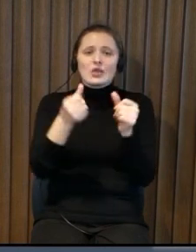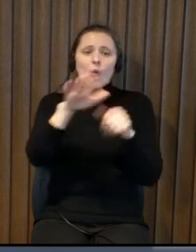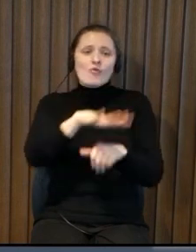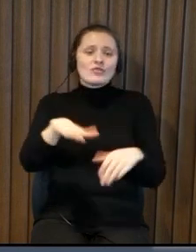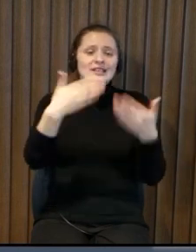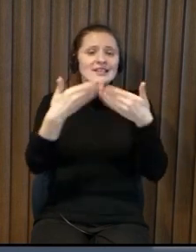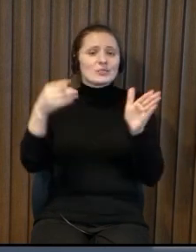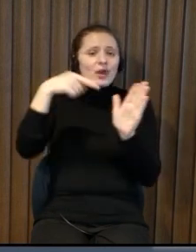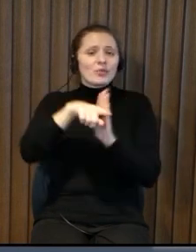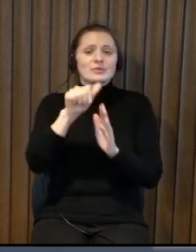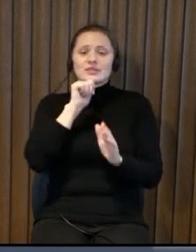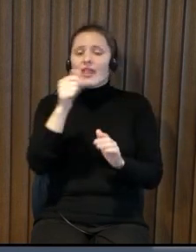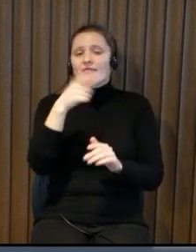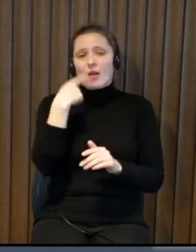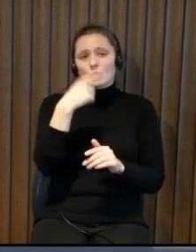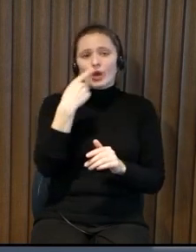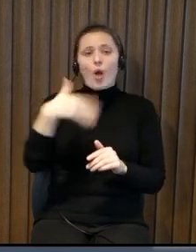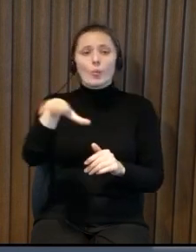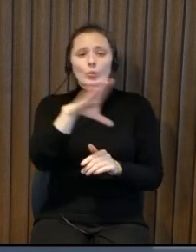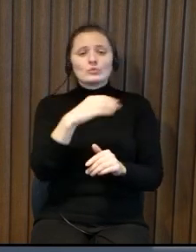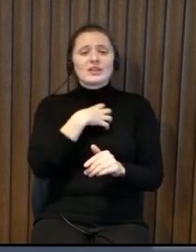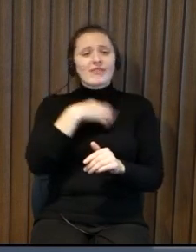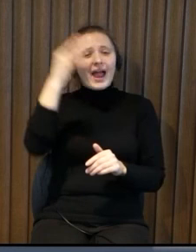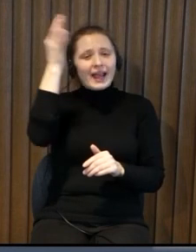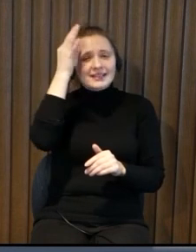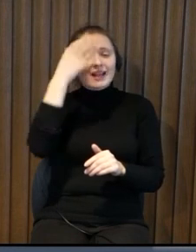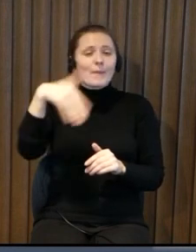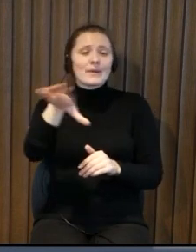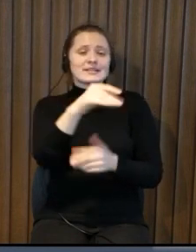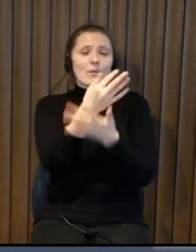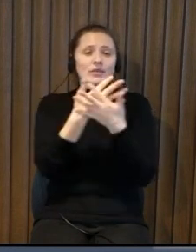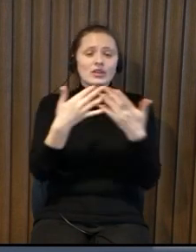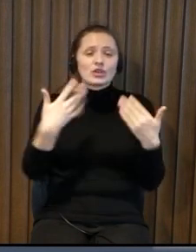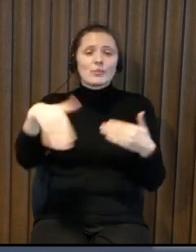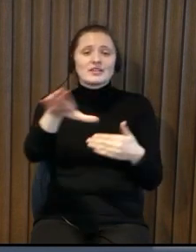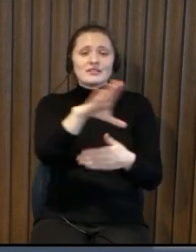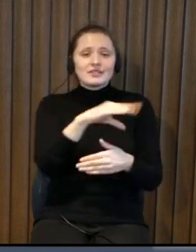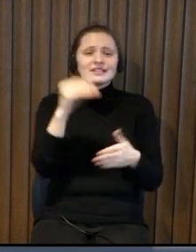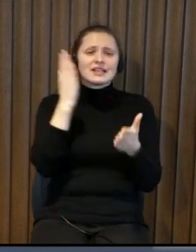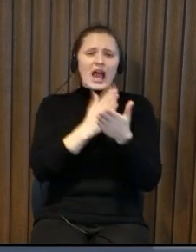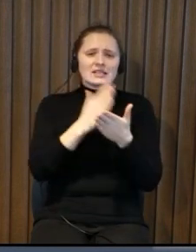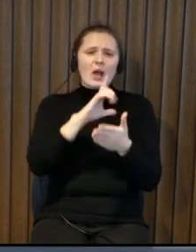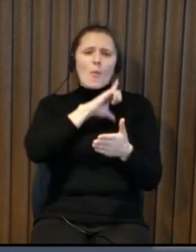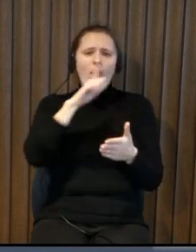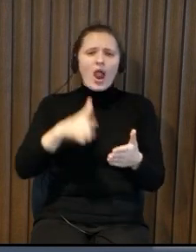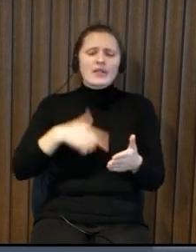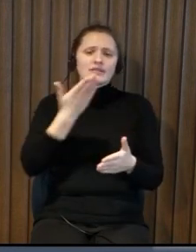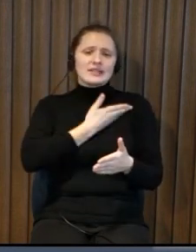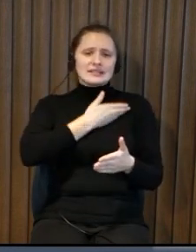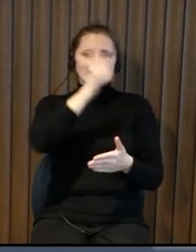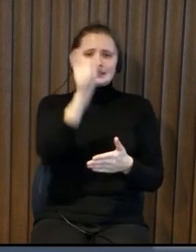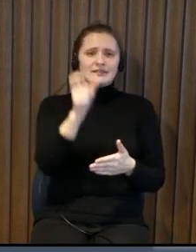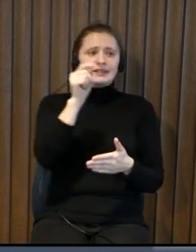probably we will we cannot speak about complete universal design we but still we have to remember